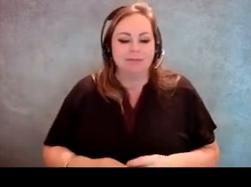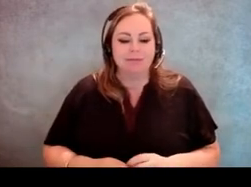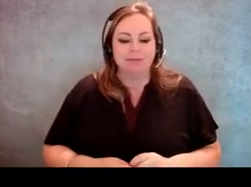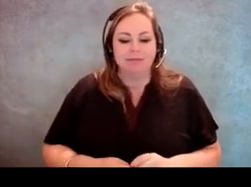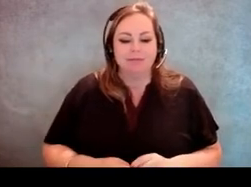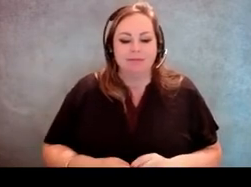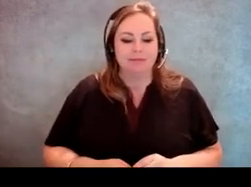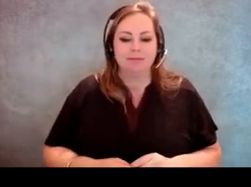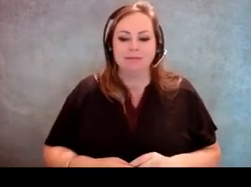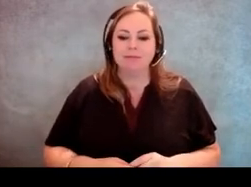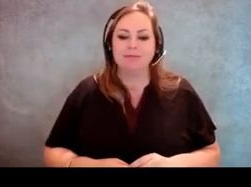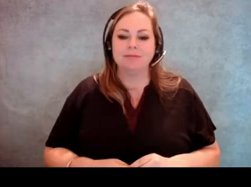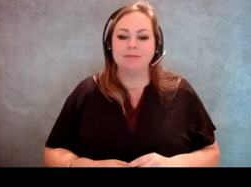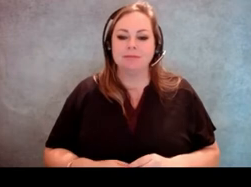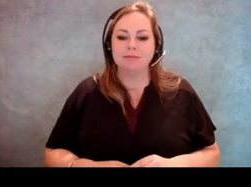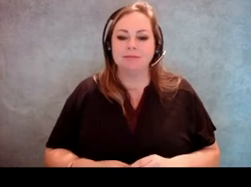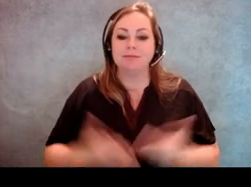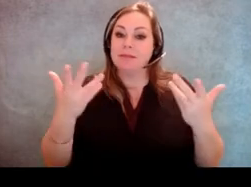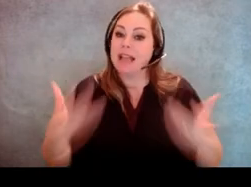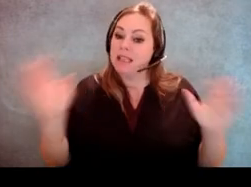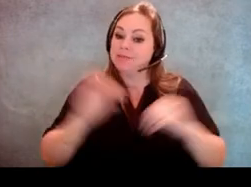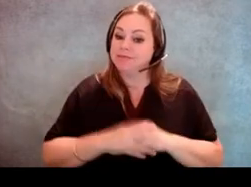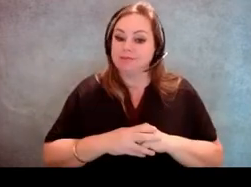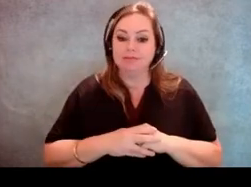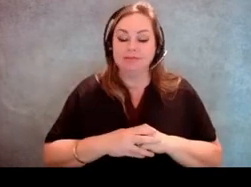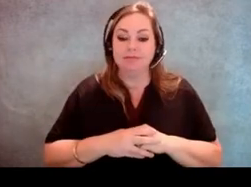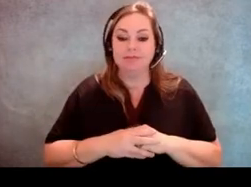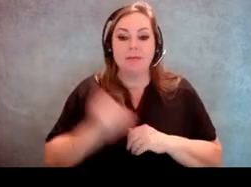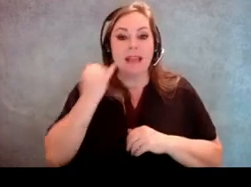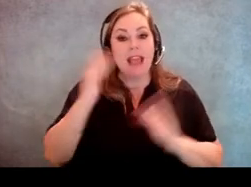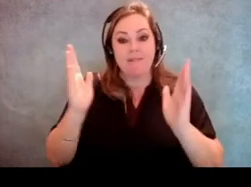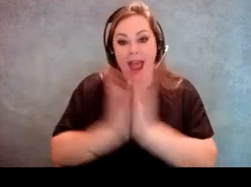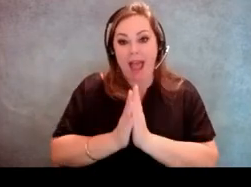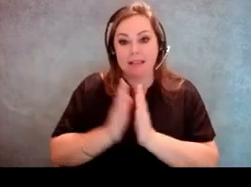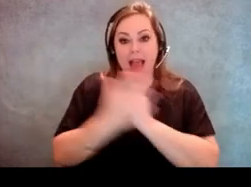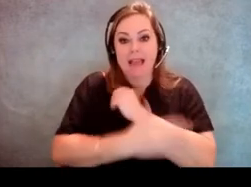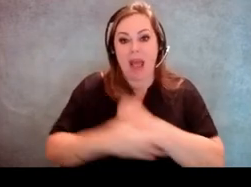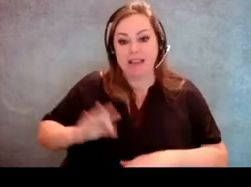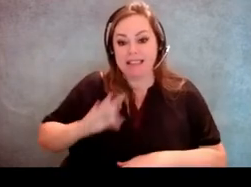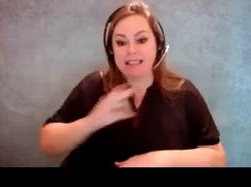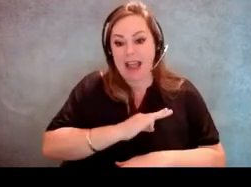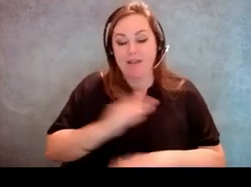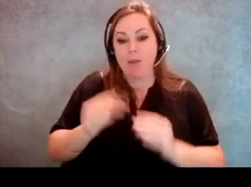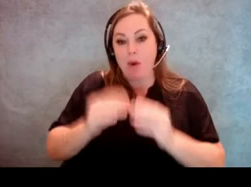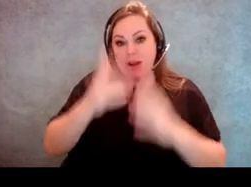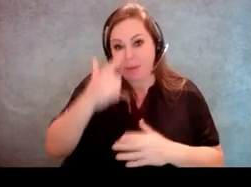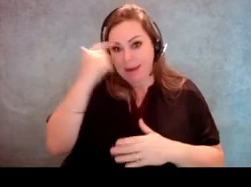And so that's about it. If you don't know and you ask your county staff for more information and they don't have it,